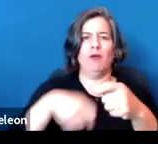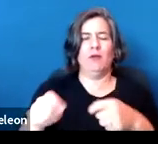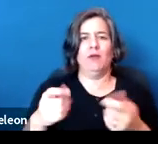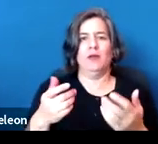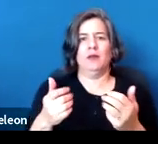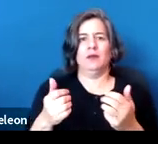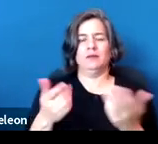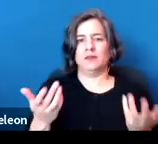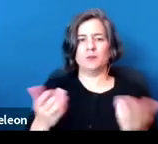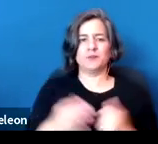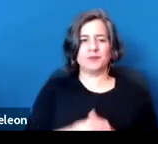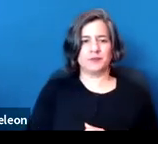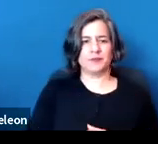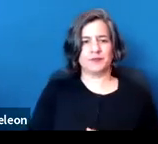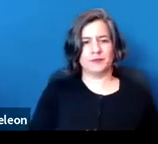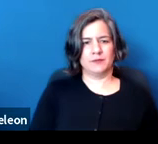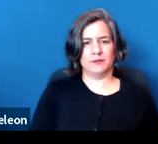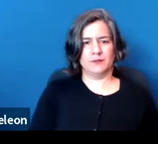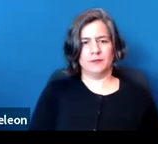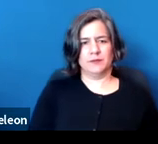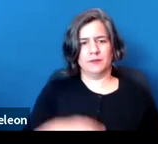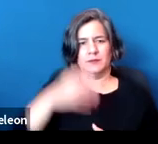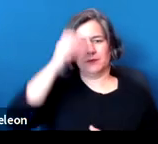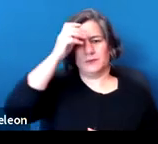to be dated almost as soon as we're done because the developments are moving so quickly and so consequentially. And we will move to the next slide.